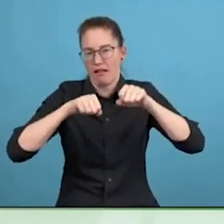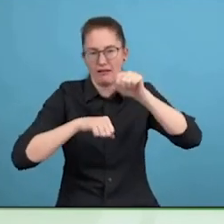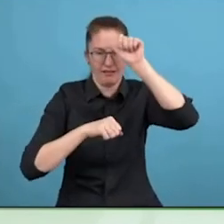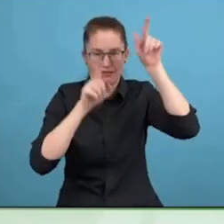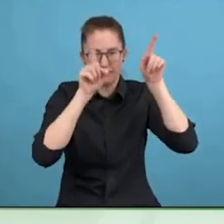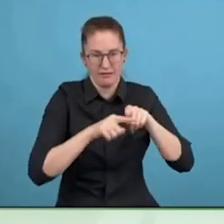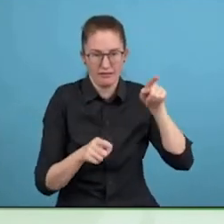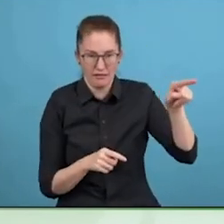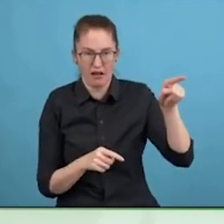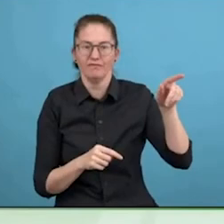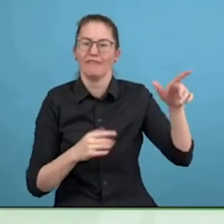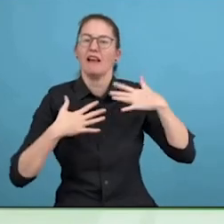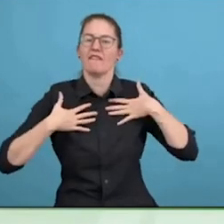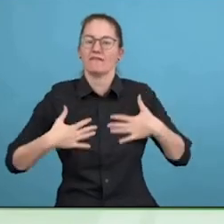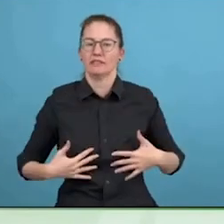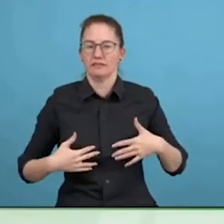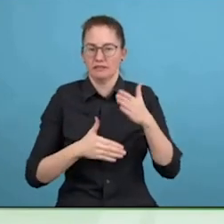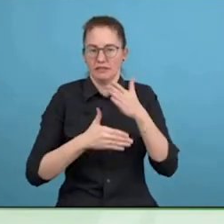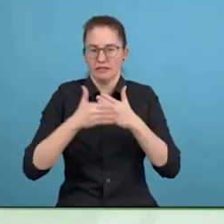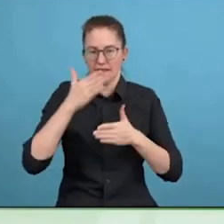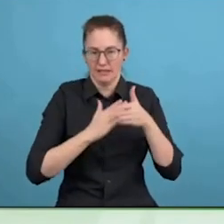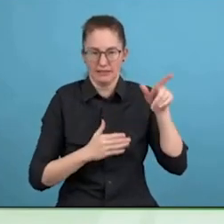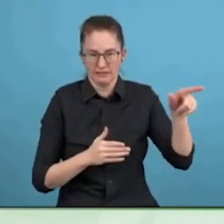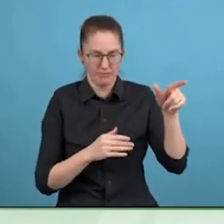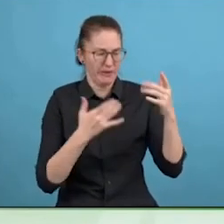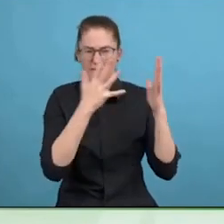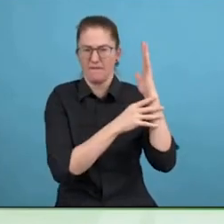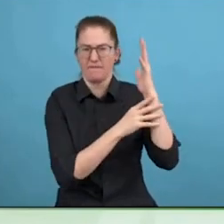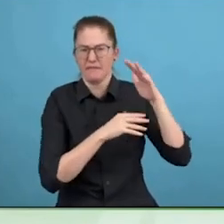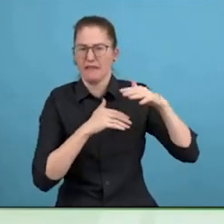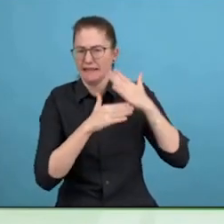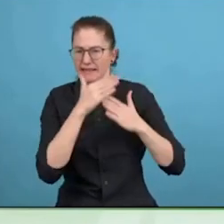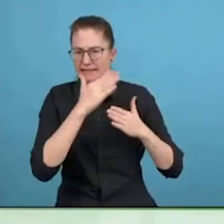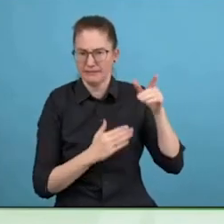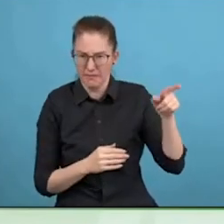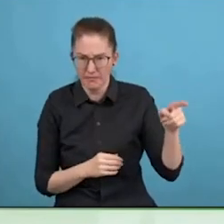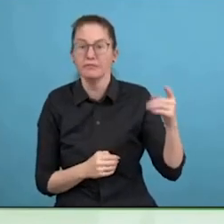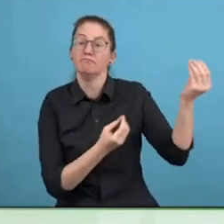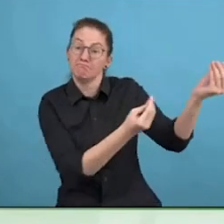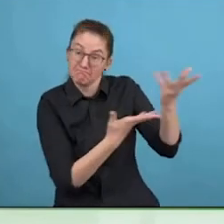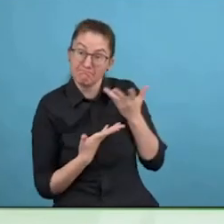So this person says I use an elastic band on the toothbrush,